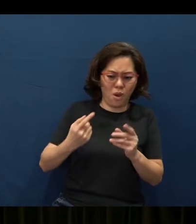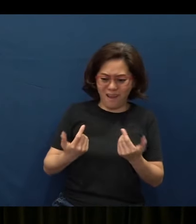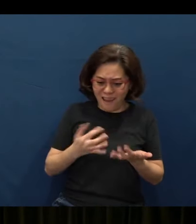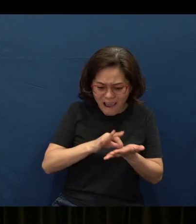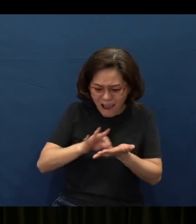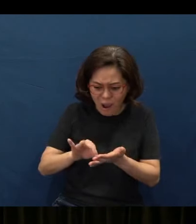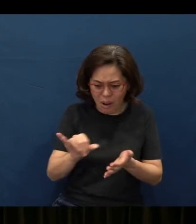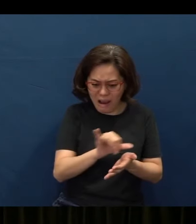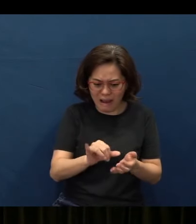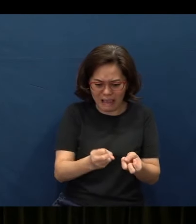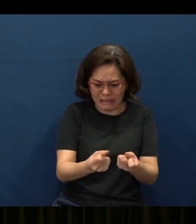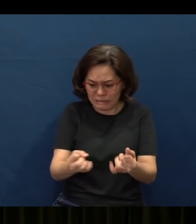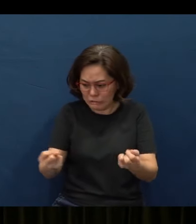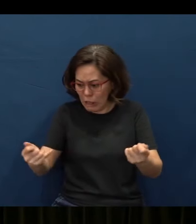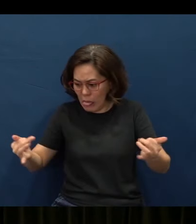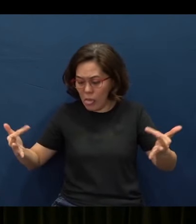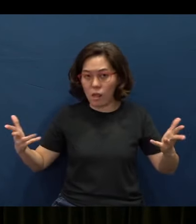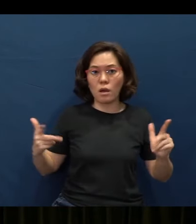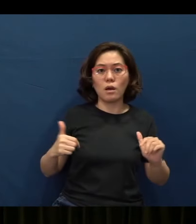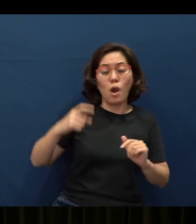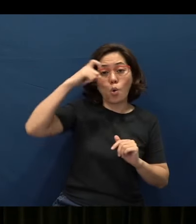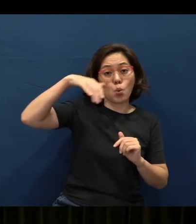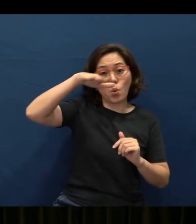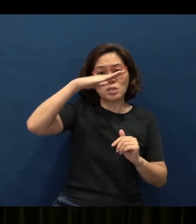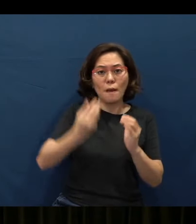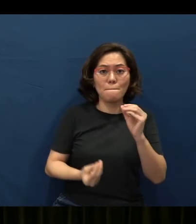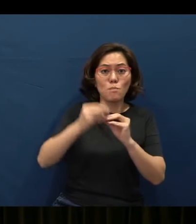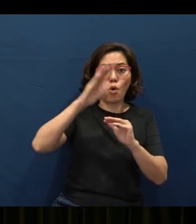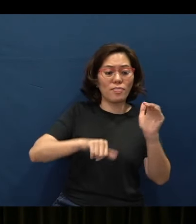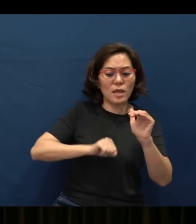Solomon’s wisdom was greater than the wisdom of all the people of the East,